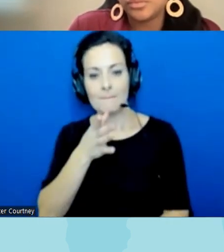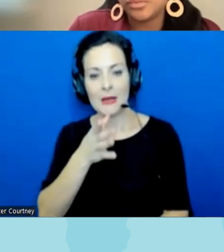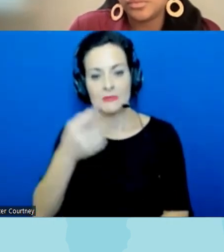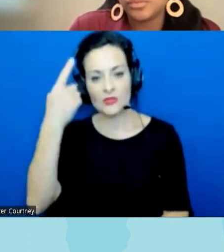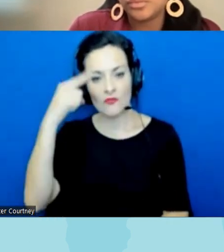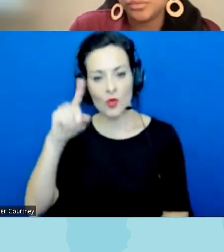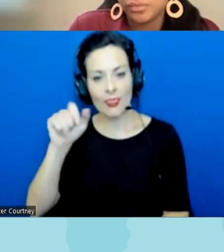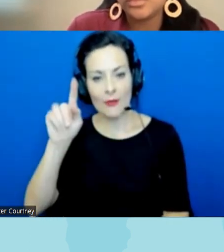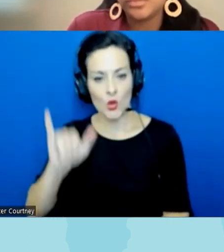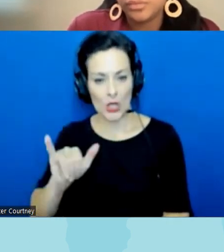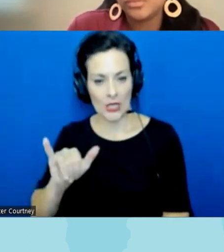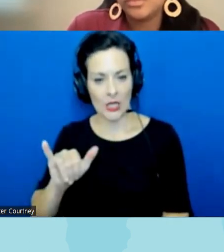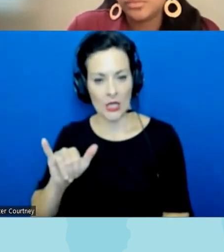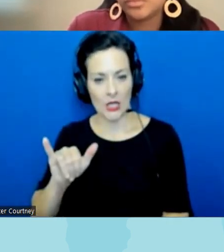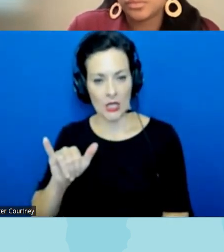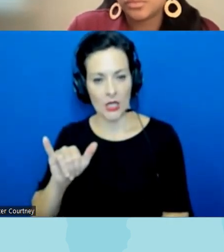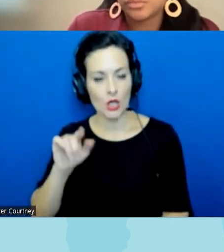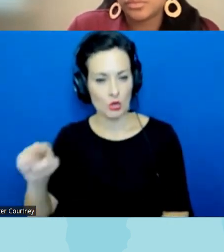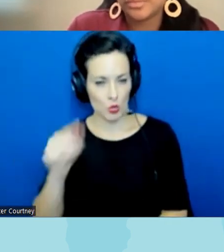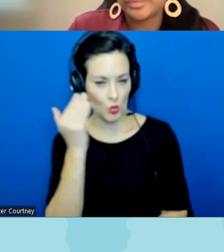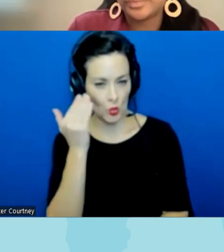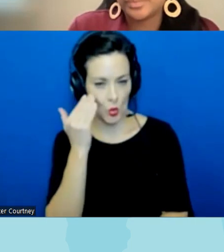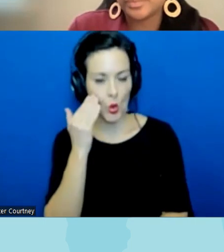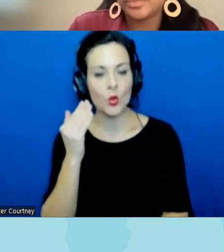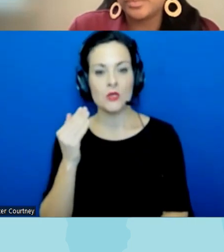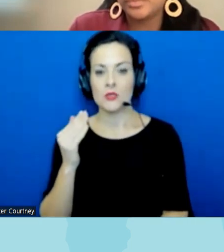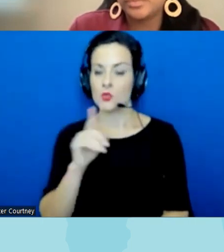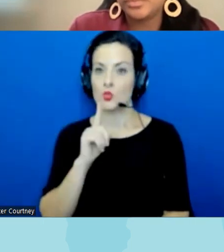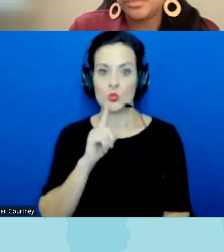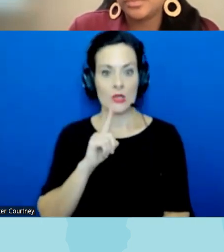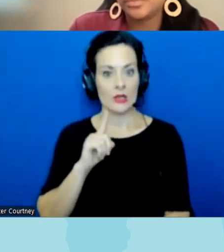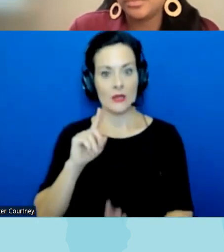call have heard of have gained prominence and advocating for this kind of censorship across